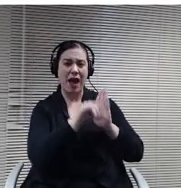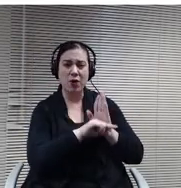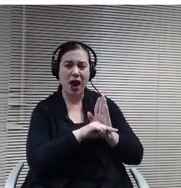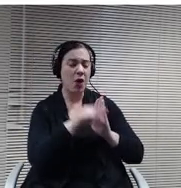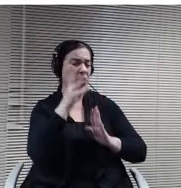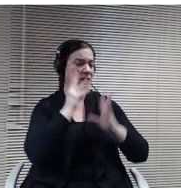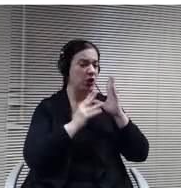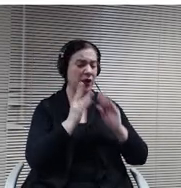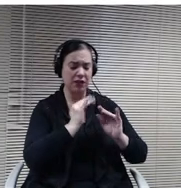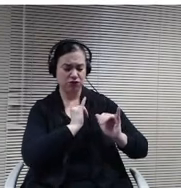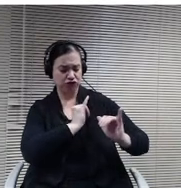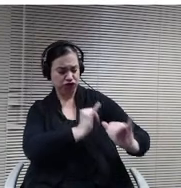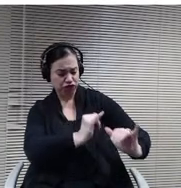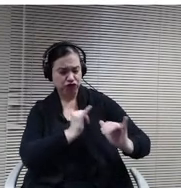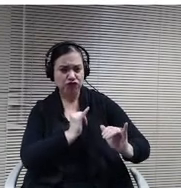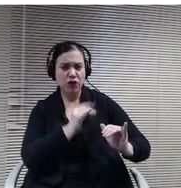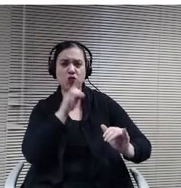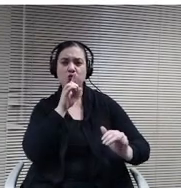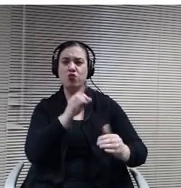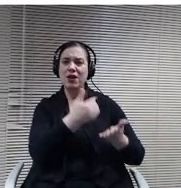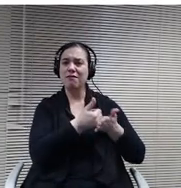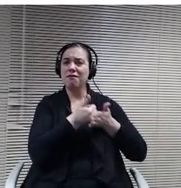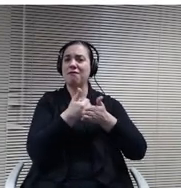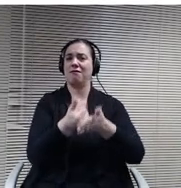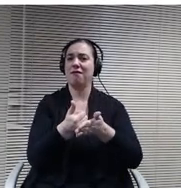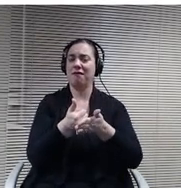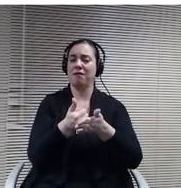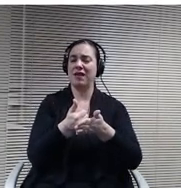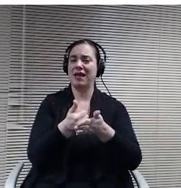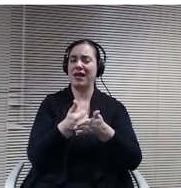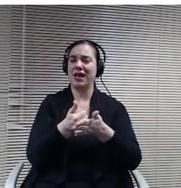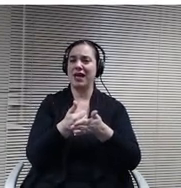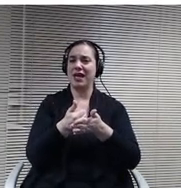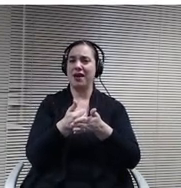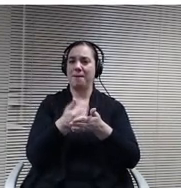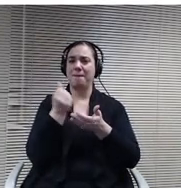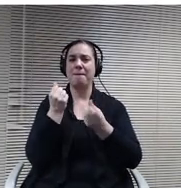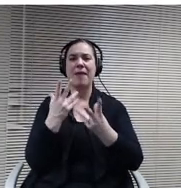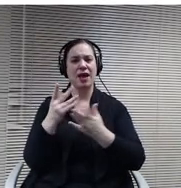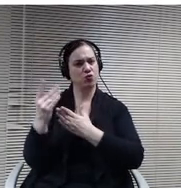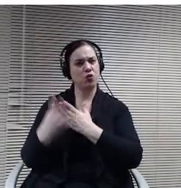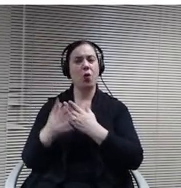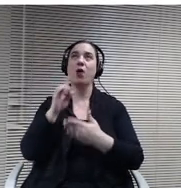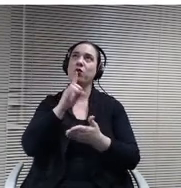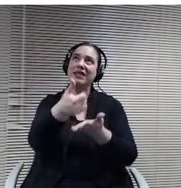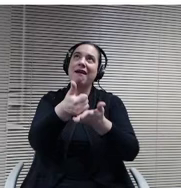been helpful for for for different students in particular. Certainly it's been helpful for all of us in